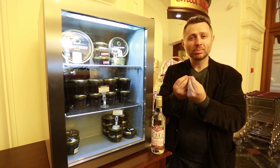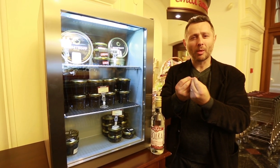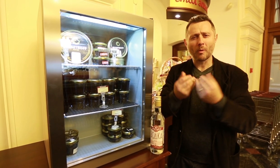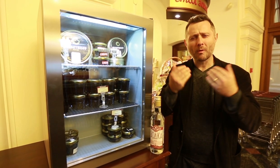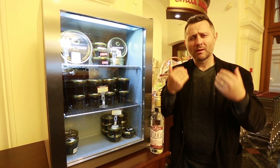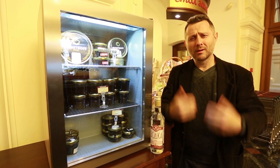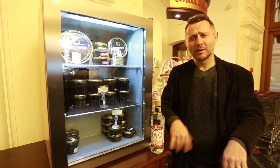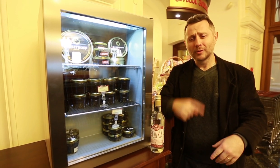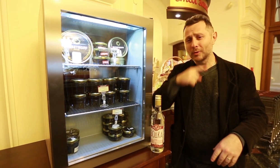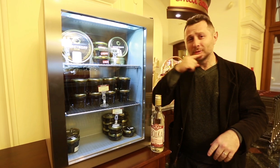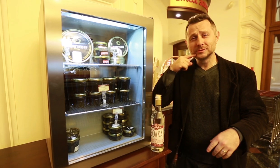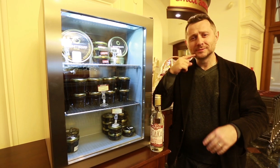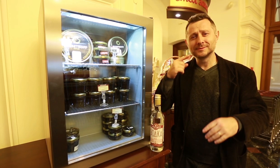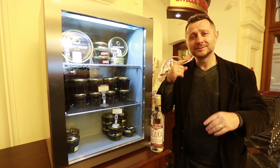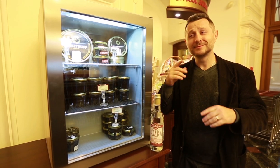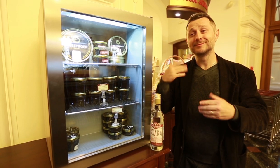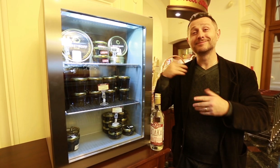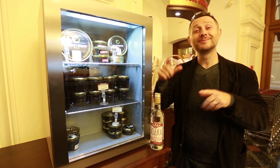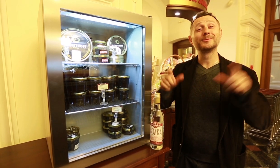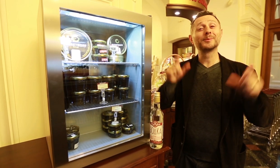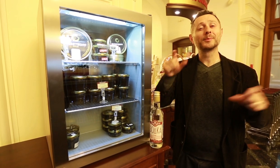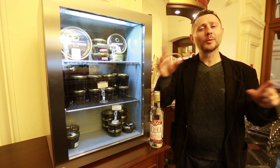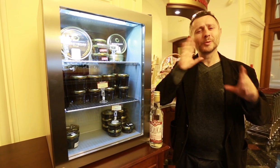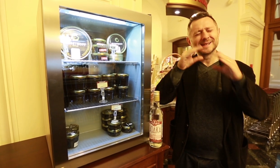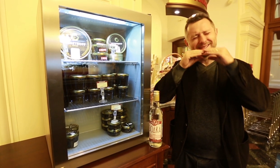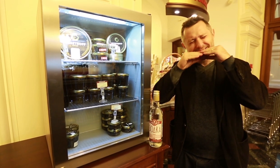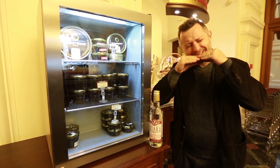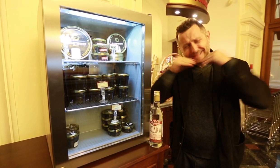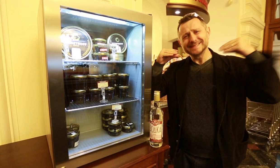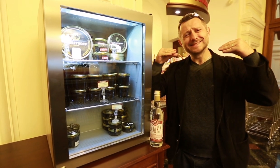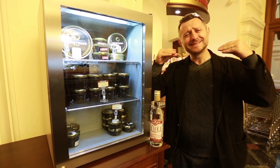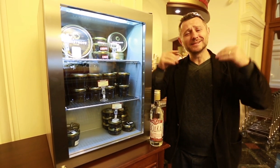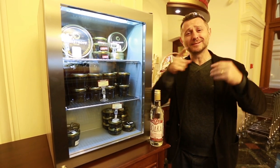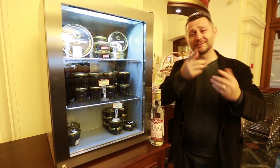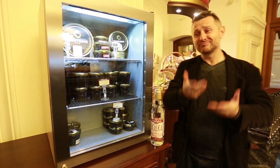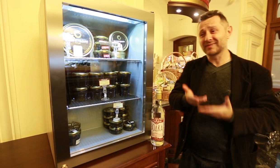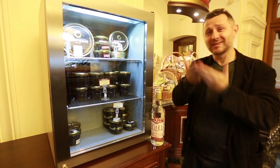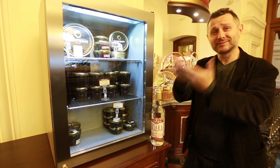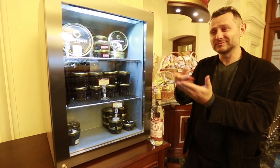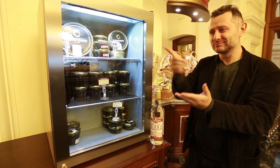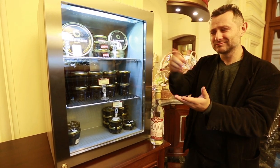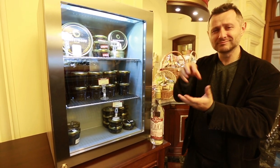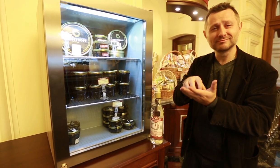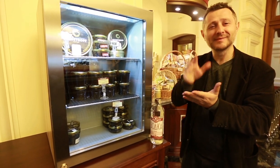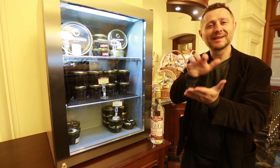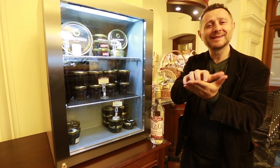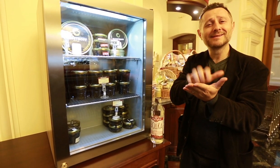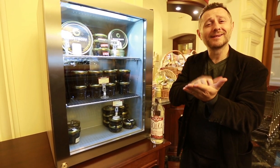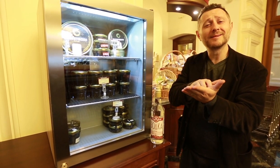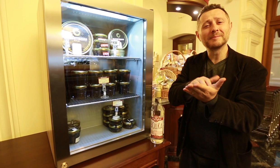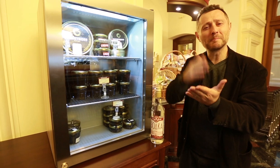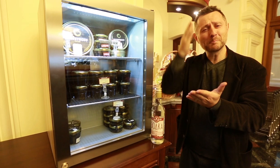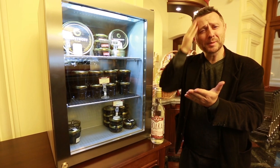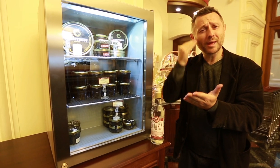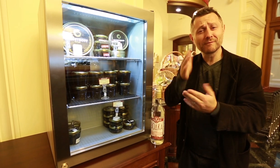Caviar and vodka are well-known as a part of Russian food. Russian people will smile from